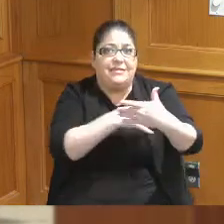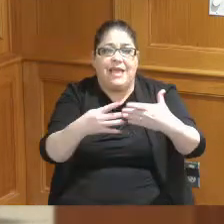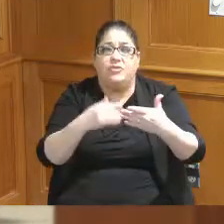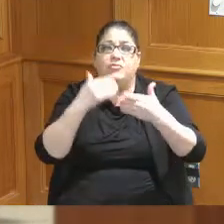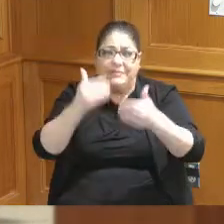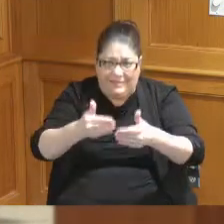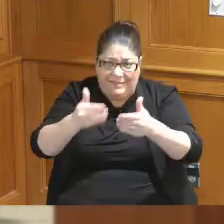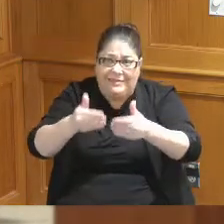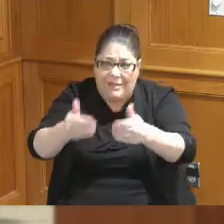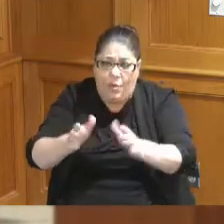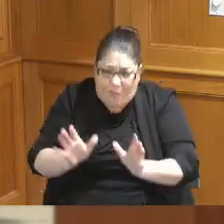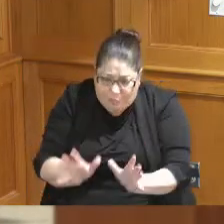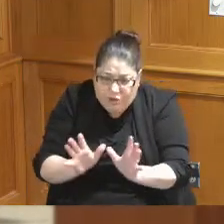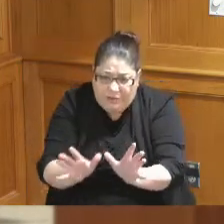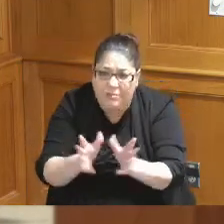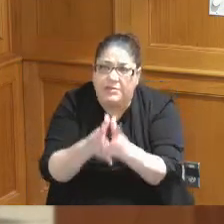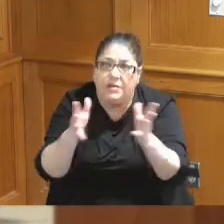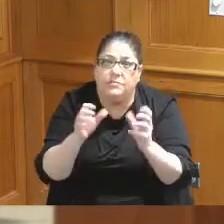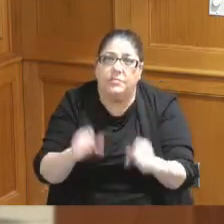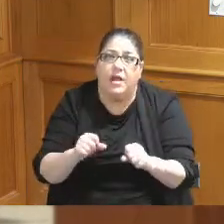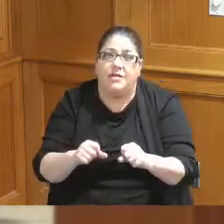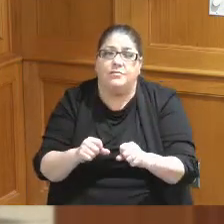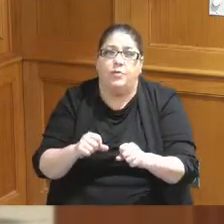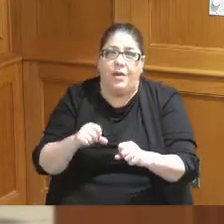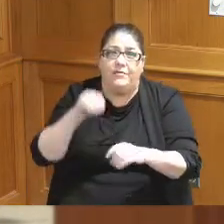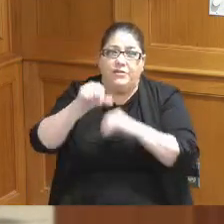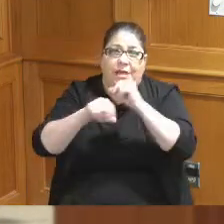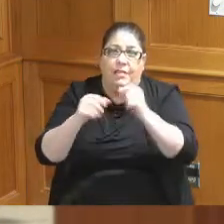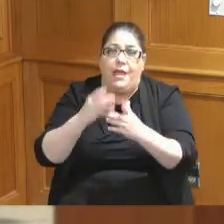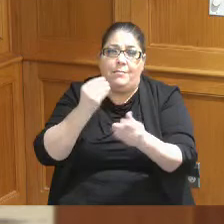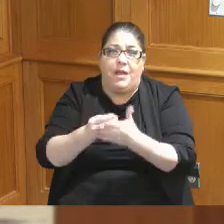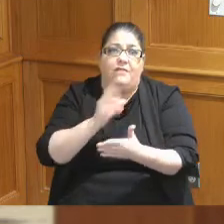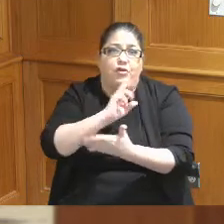pushing them as fast as we can we're gonna have to spend a lot of money in design to get that to